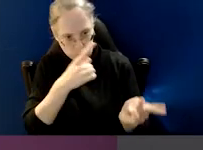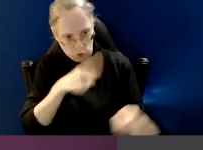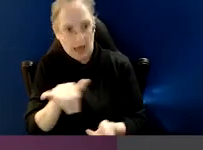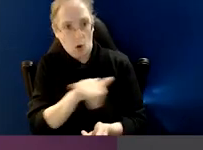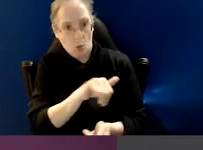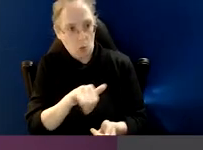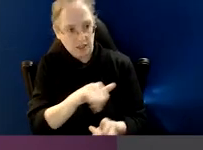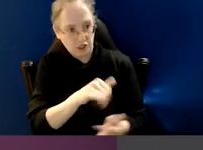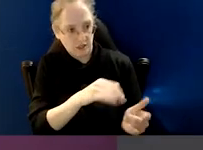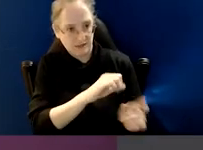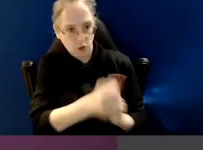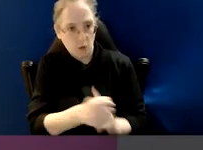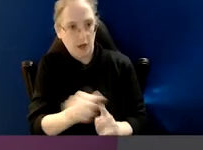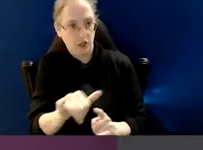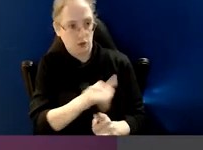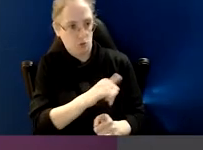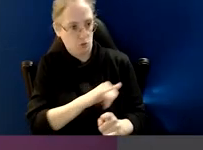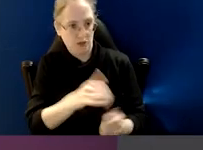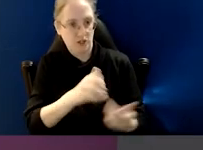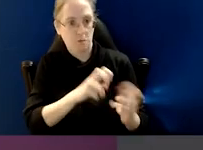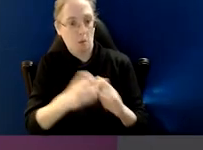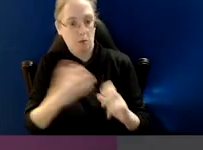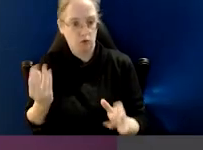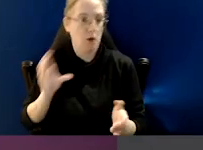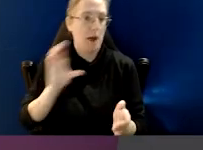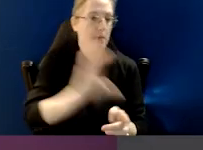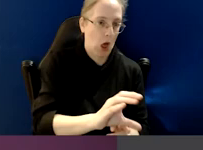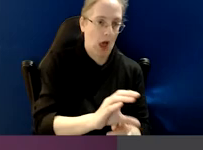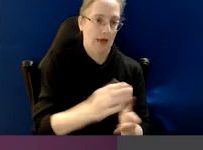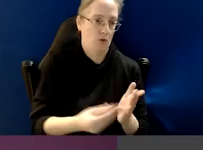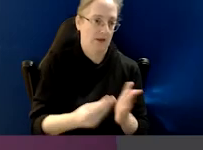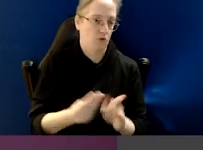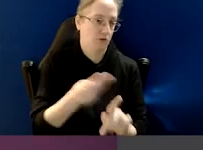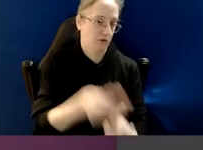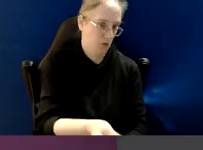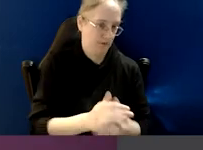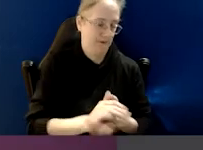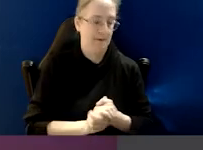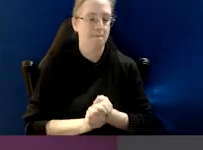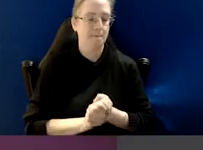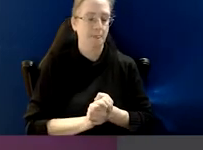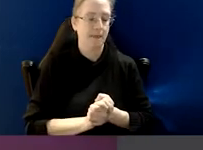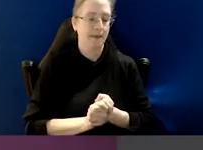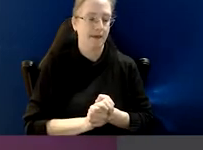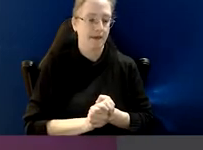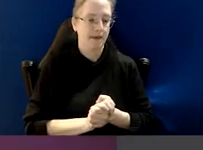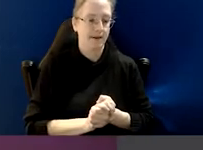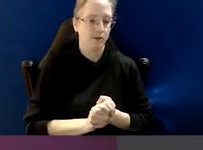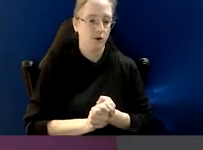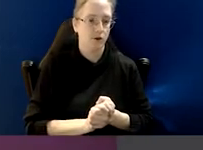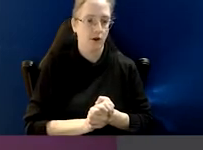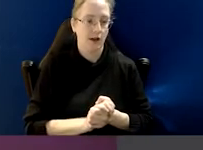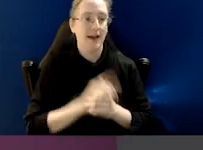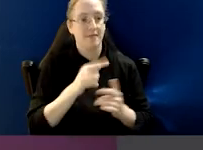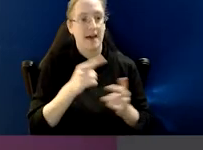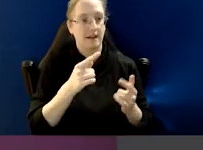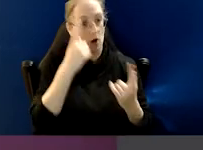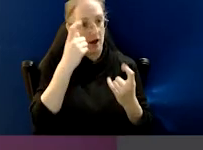I think, really effectively. And applying those discretions, applying, what I call the,